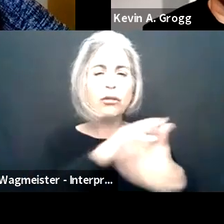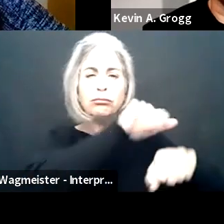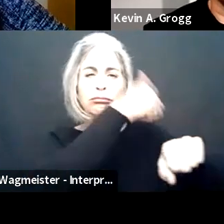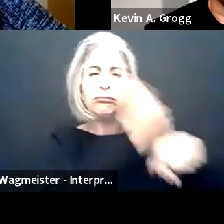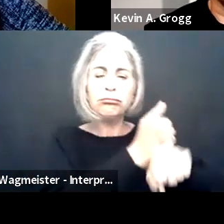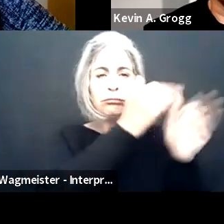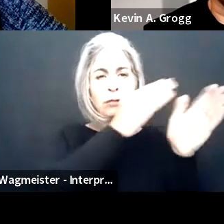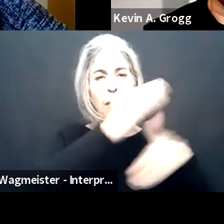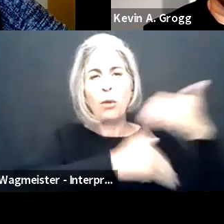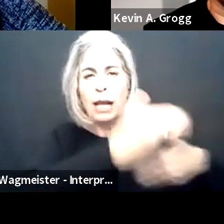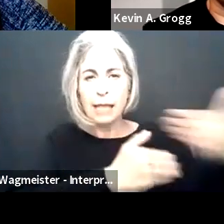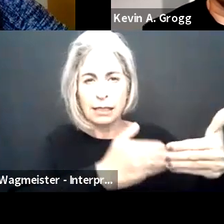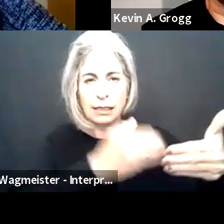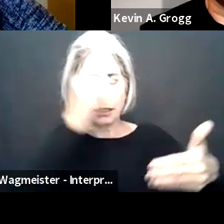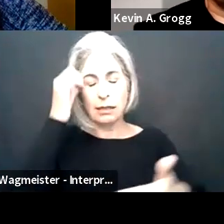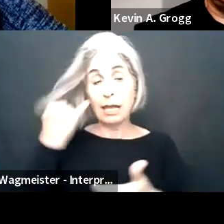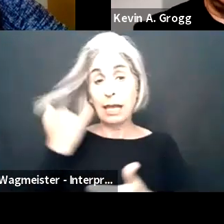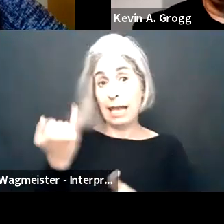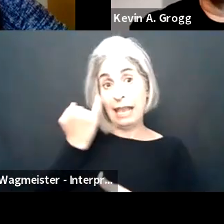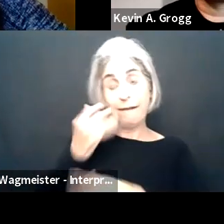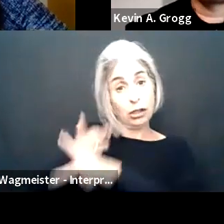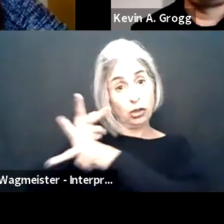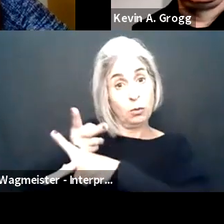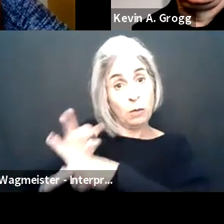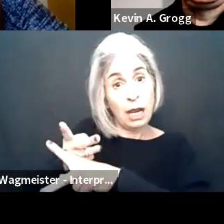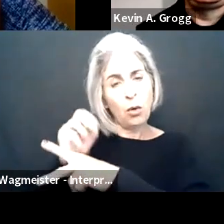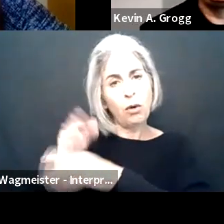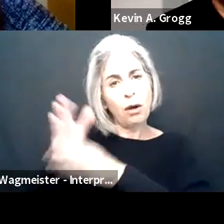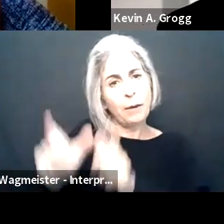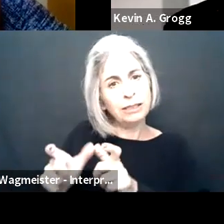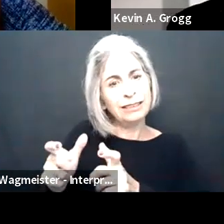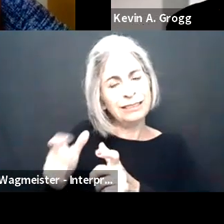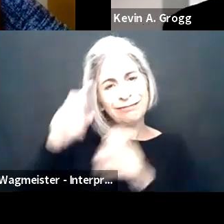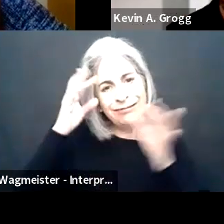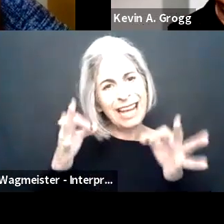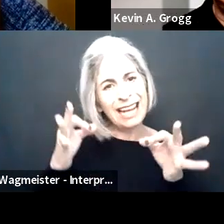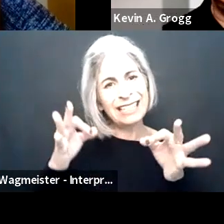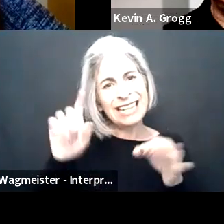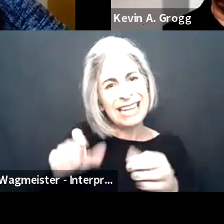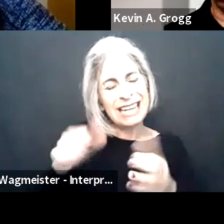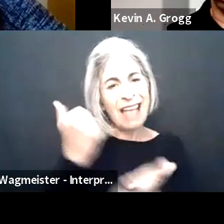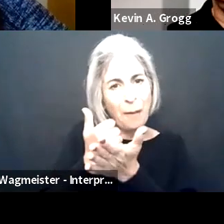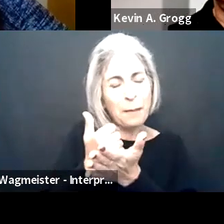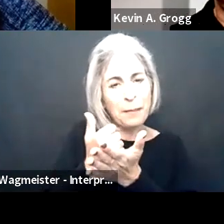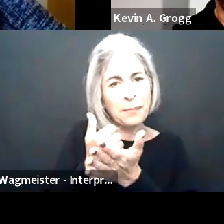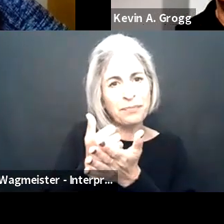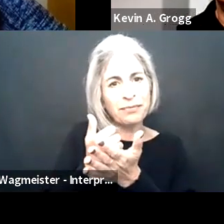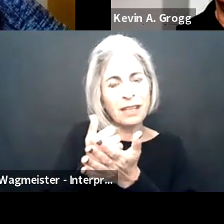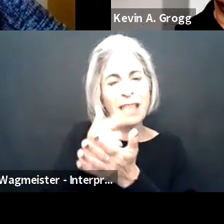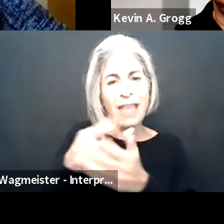okay, and my advice to employers would be to have a well established process so what that when a supervisor, you know,